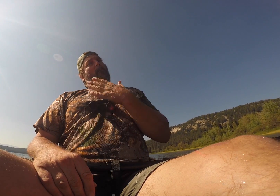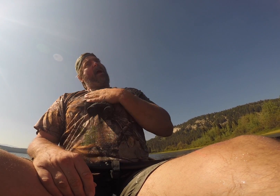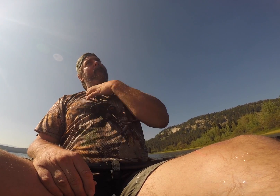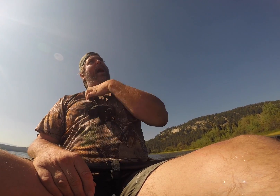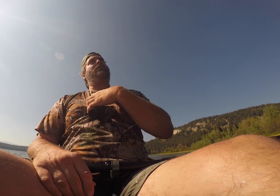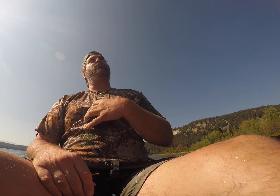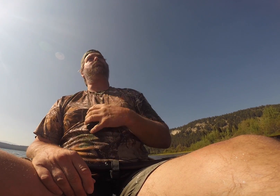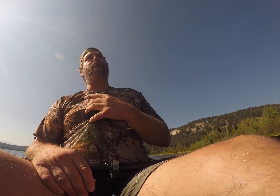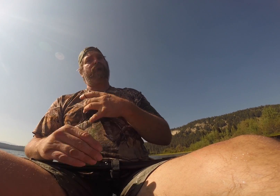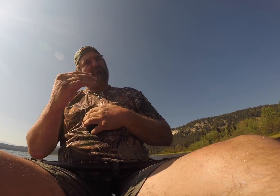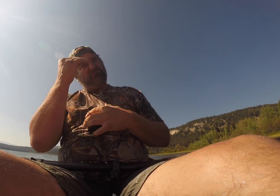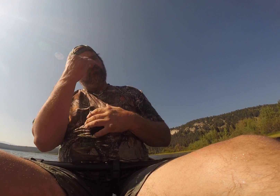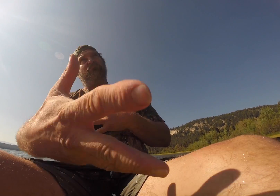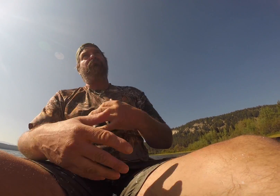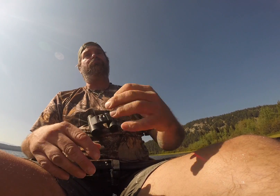one of my passion let u know